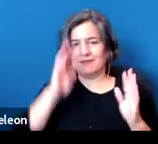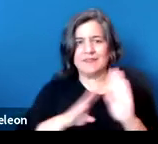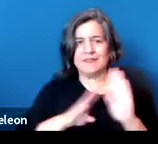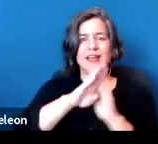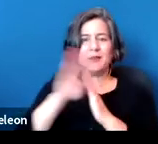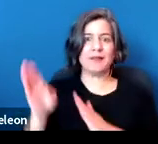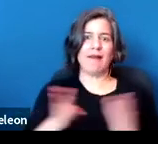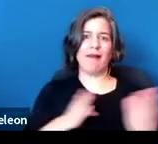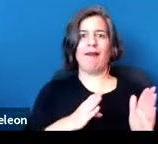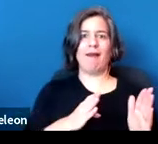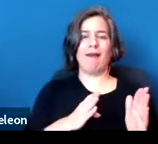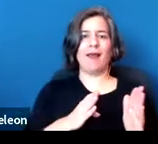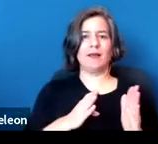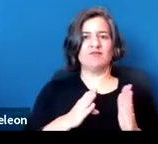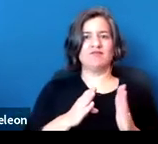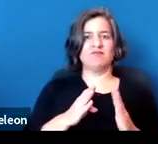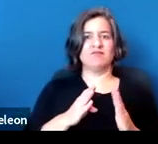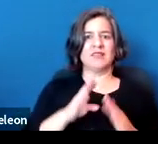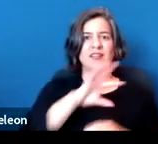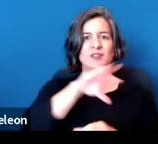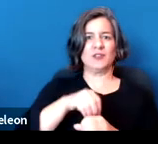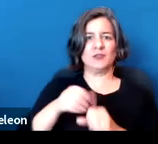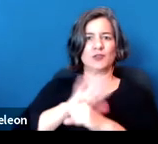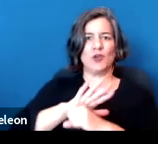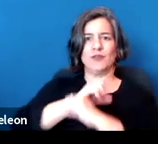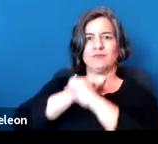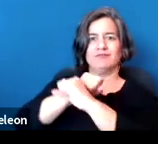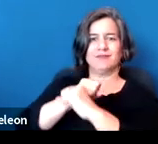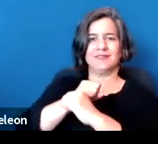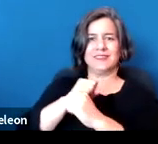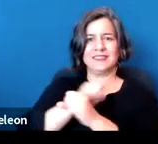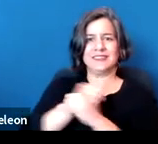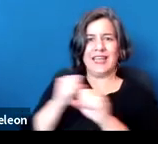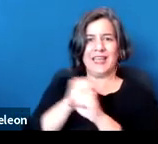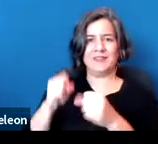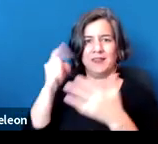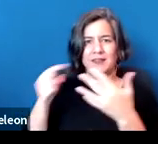which would also include COVID-19 precautions, to enlist the assistance of family members,